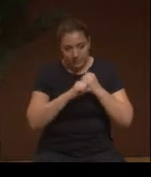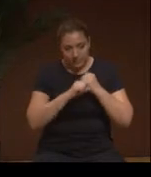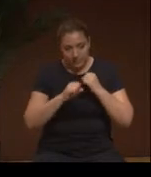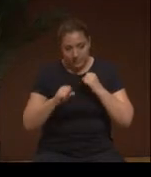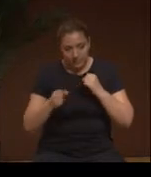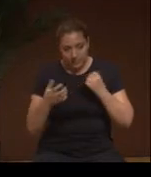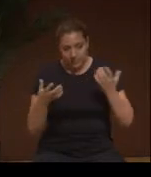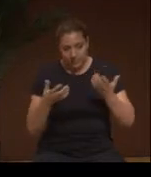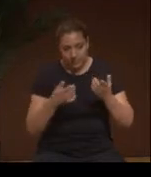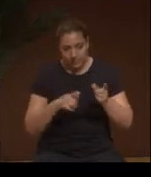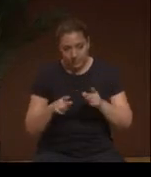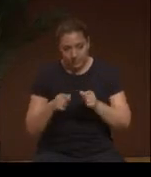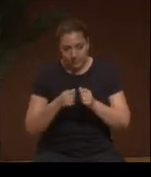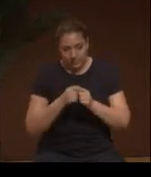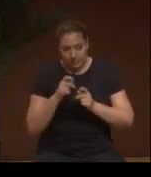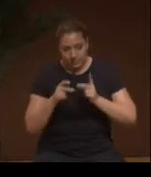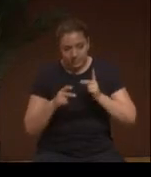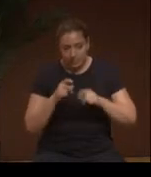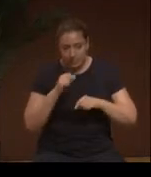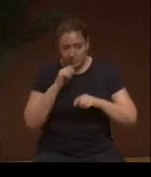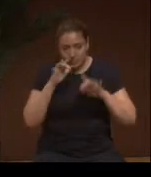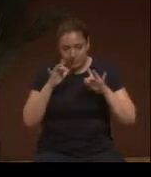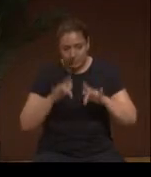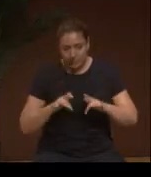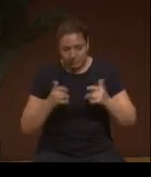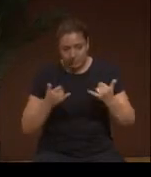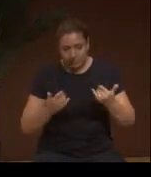and what happens to people rendered invisible, going forward,